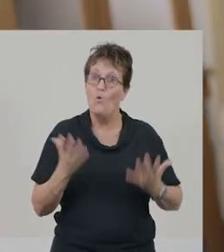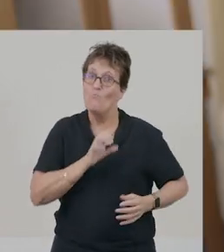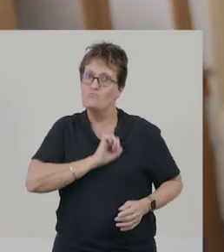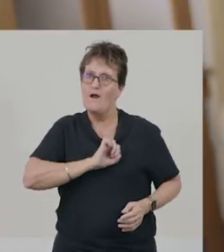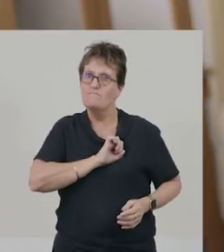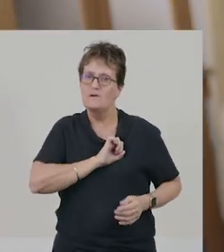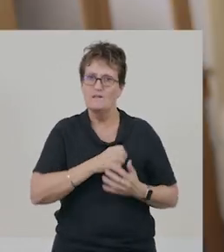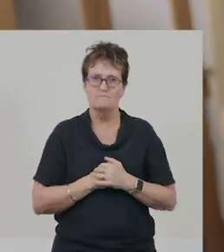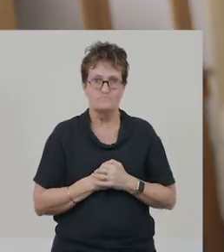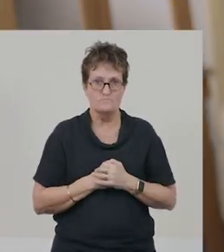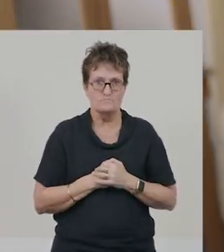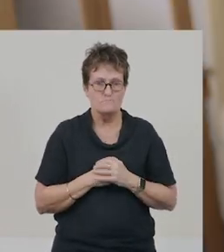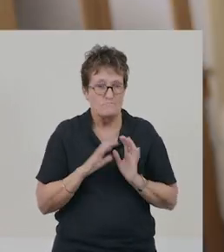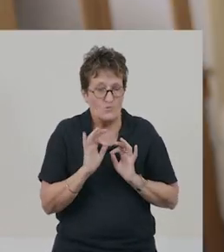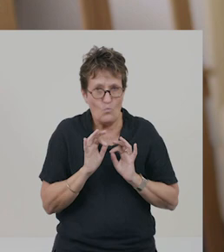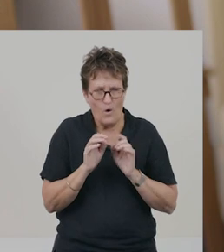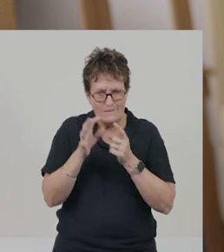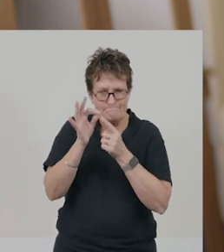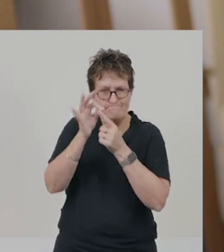What are the traits of your favourite characters?